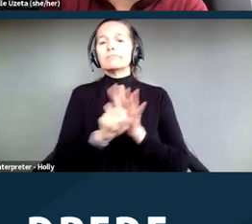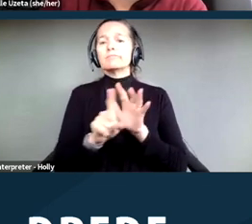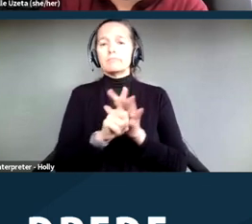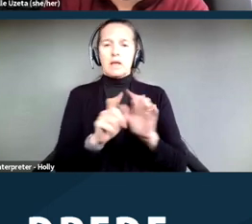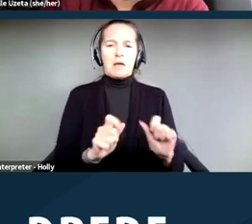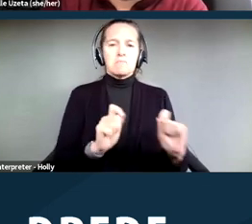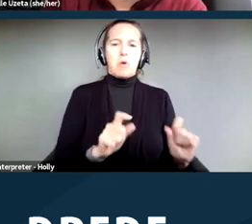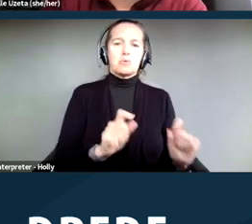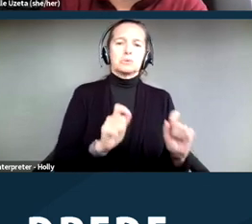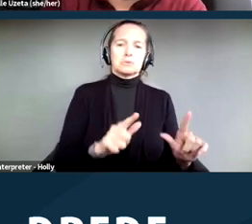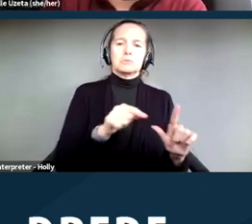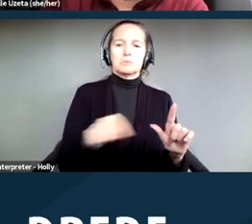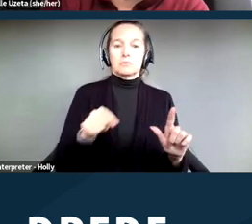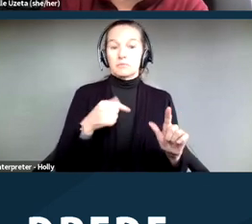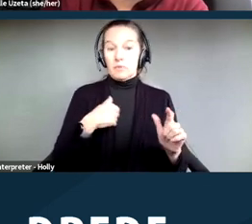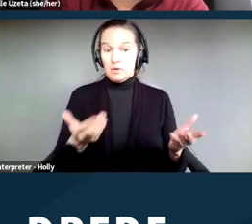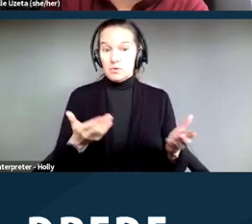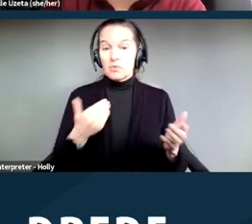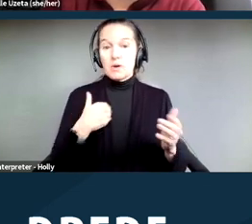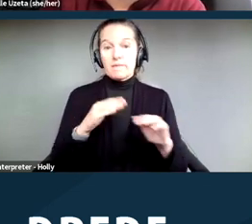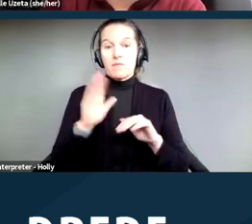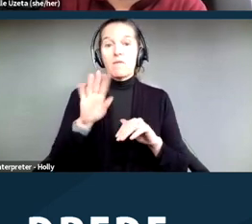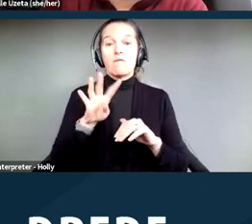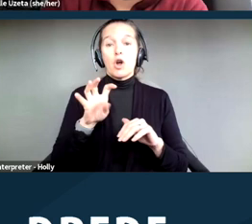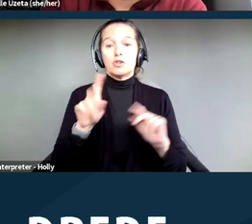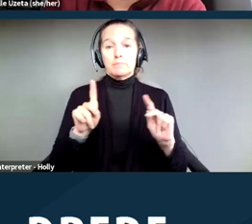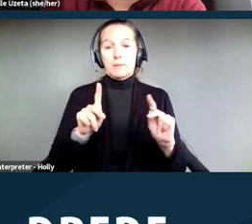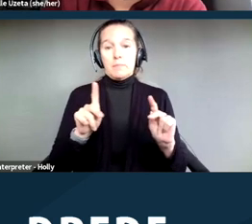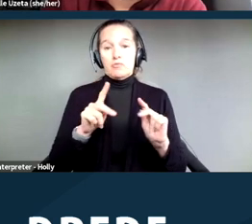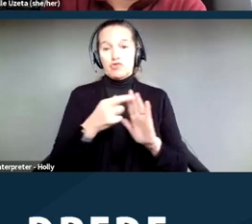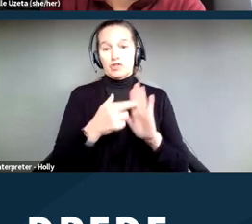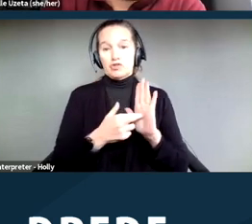We have over 400 people registered for this particular webinar so we may not get to all